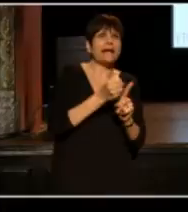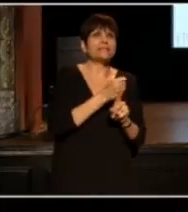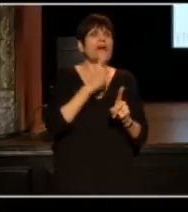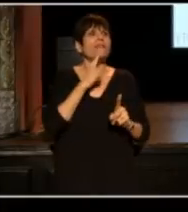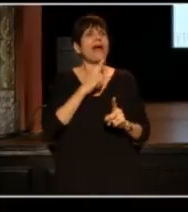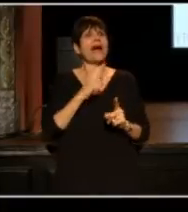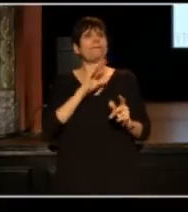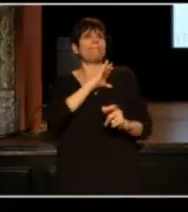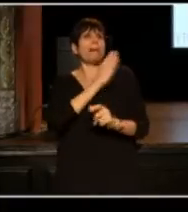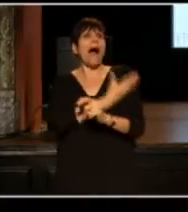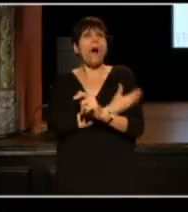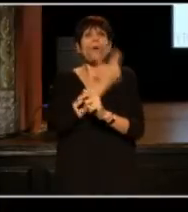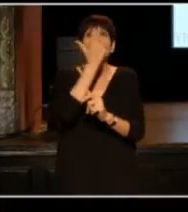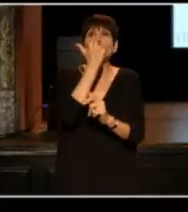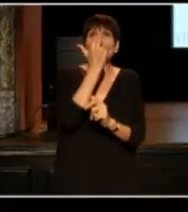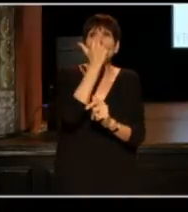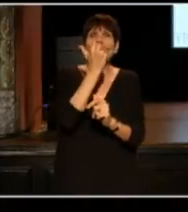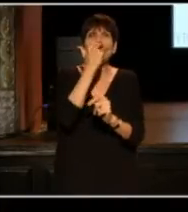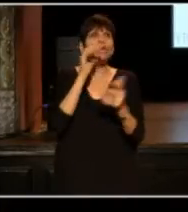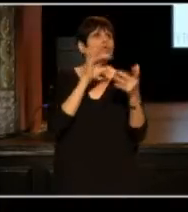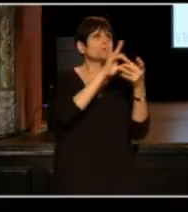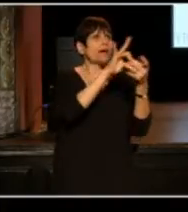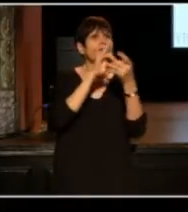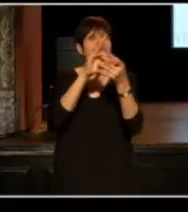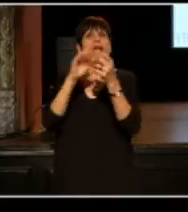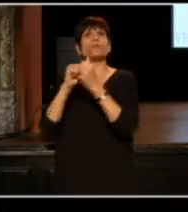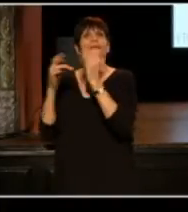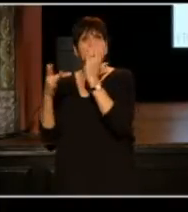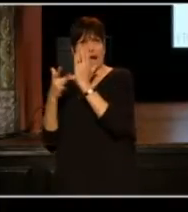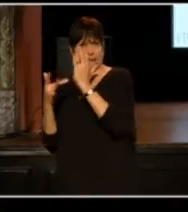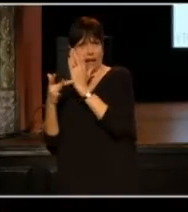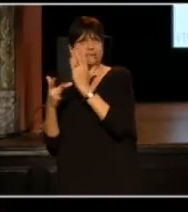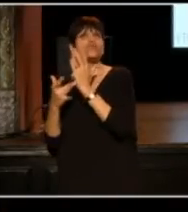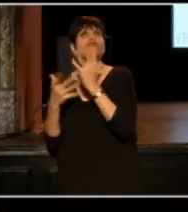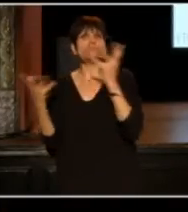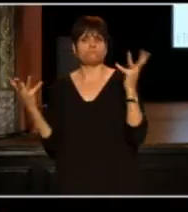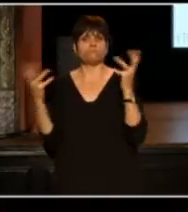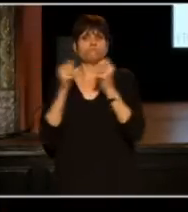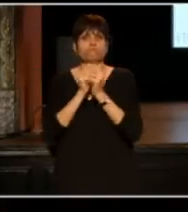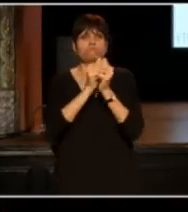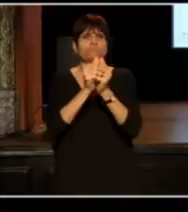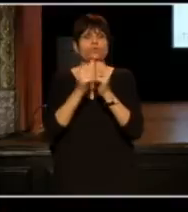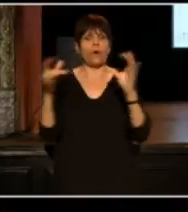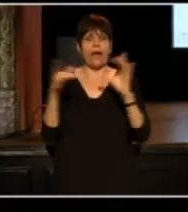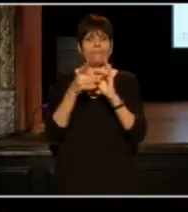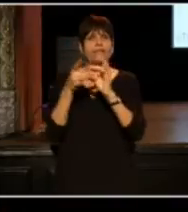that power of humor to connect with the power of technology and amplify and bridge them together.